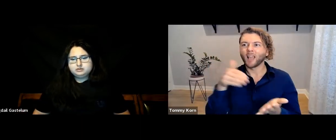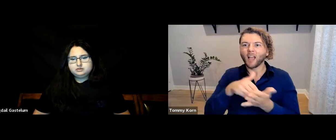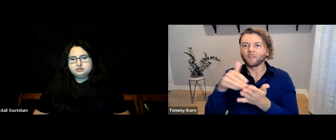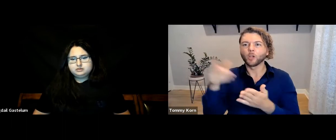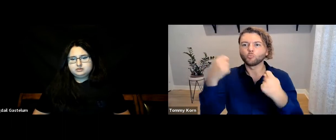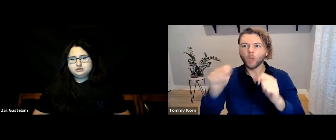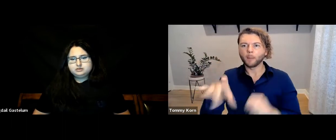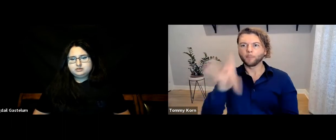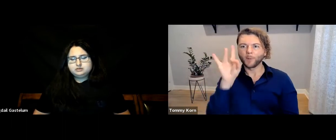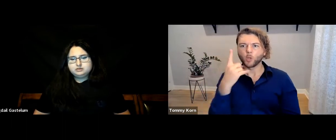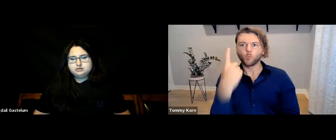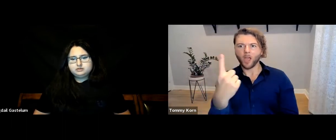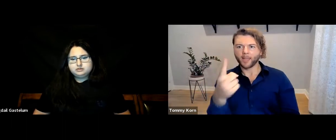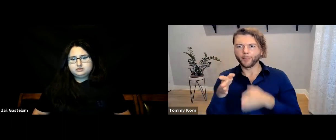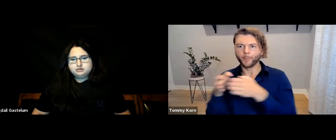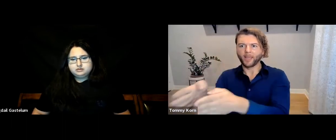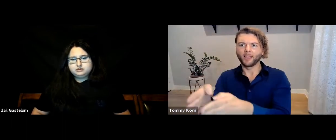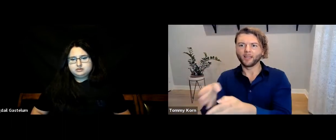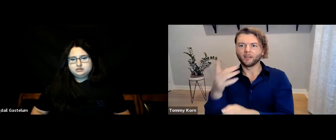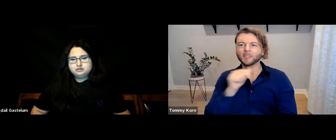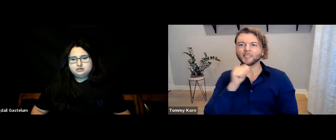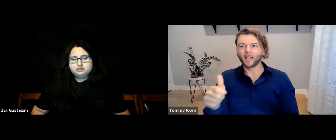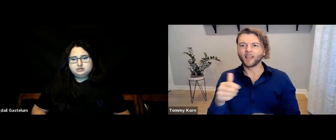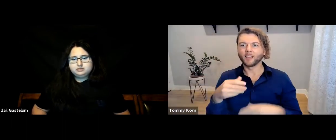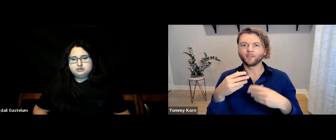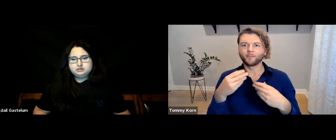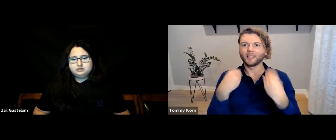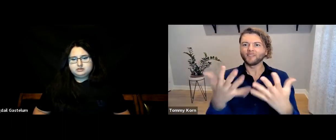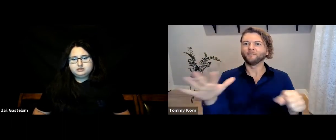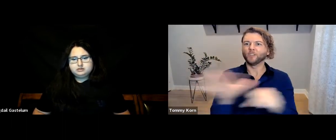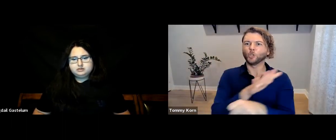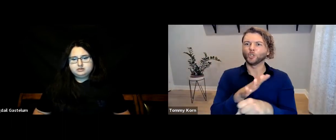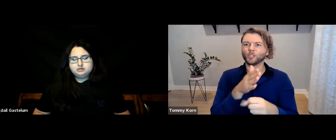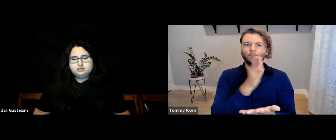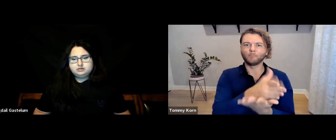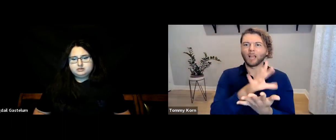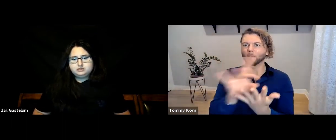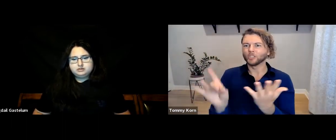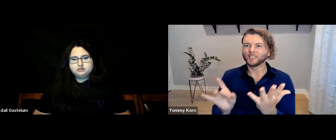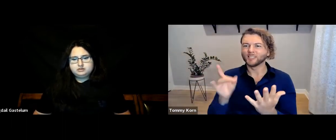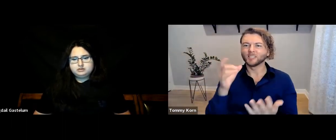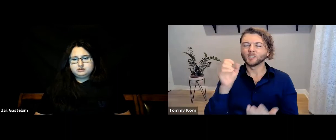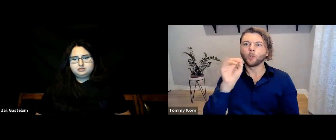They often provide only one way and don’t give a full array of options.